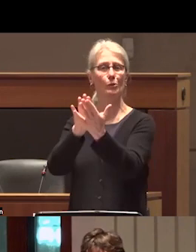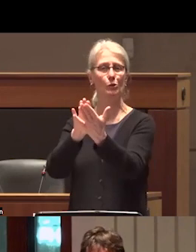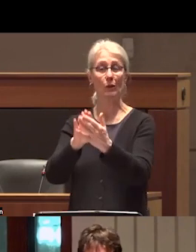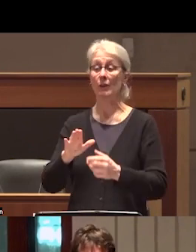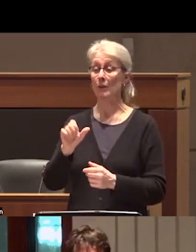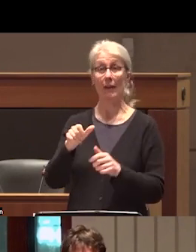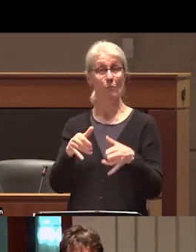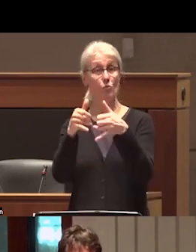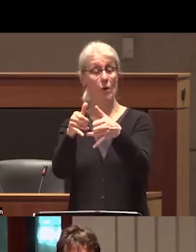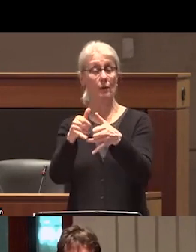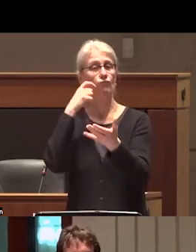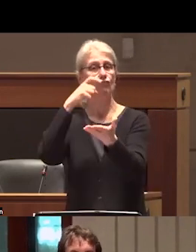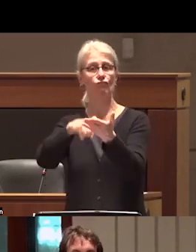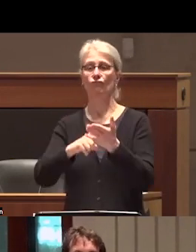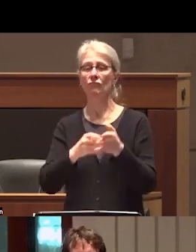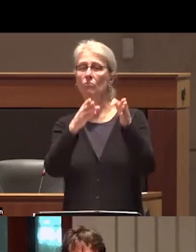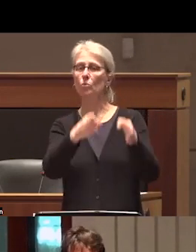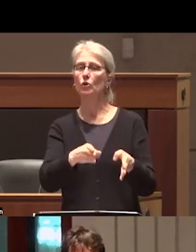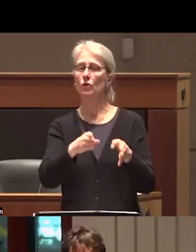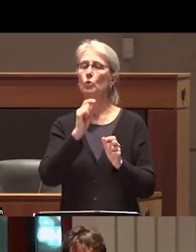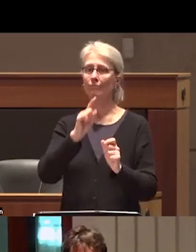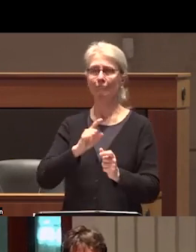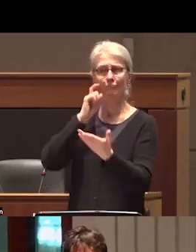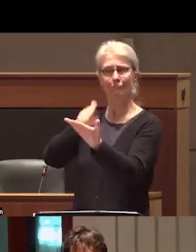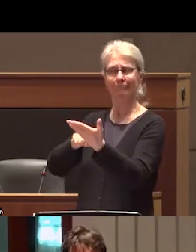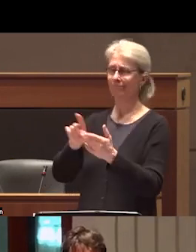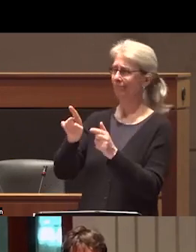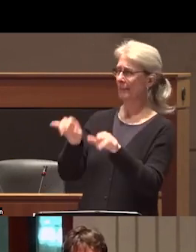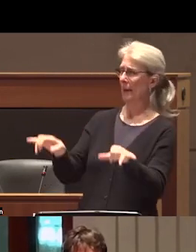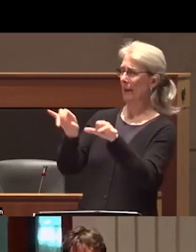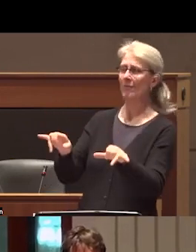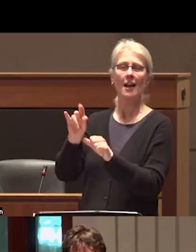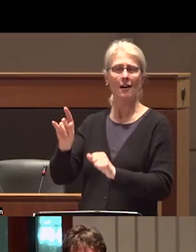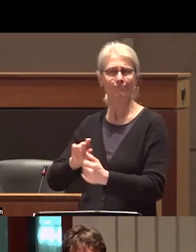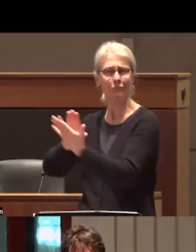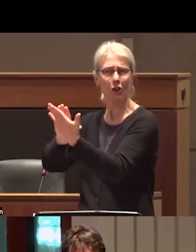celebrates work that challenges complacency but also meets recognizably high standards and is